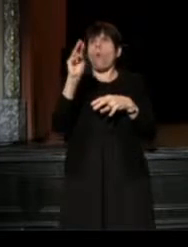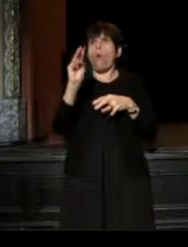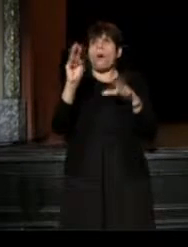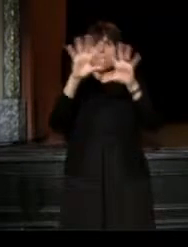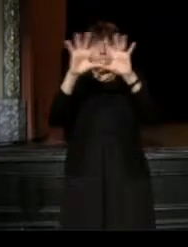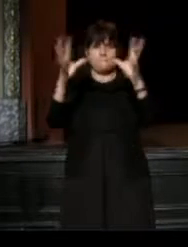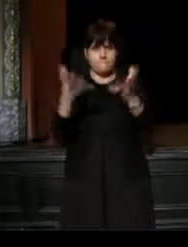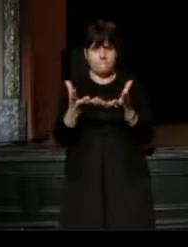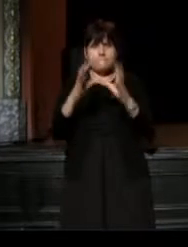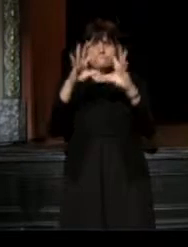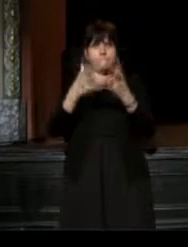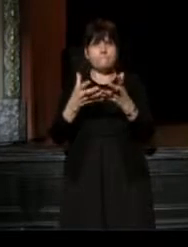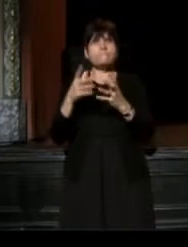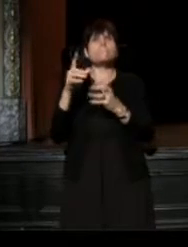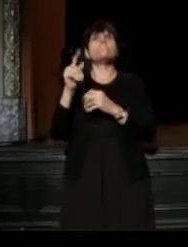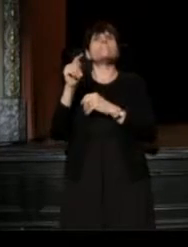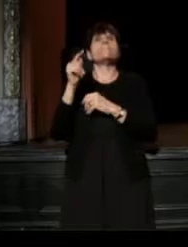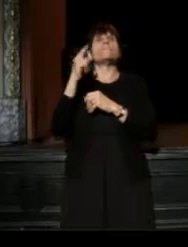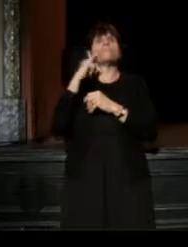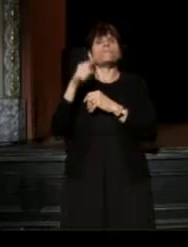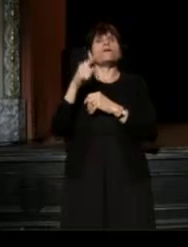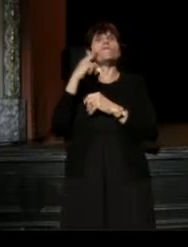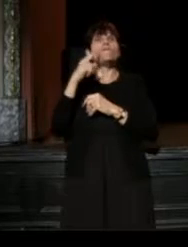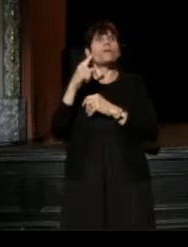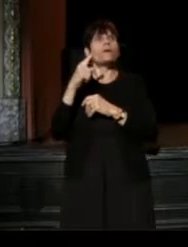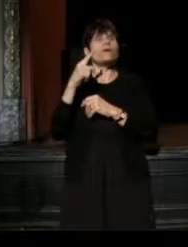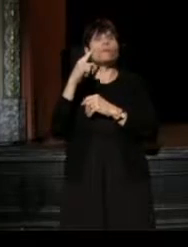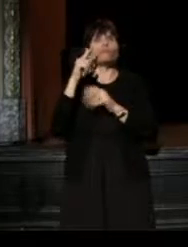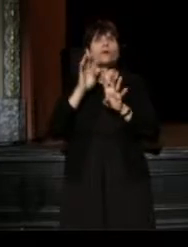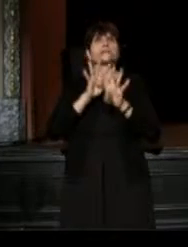The form was a procession into Time Square.